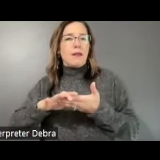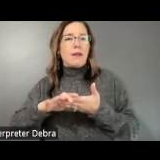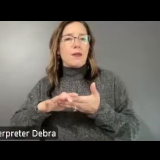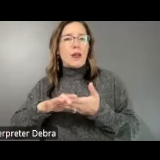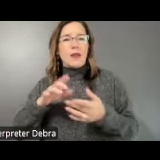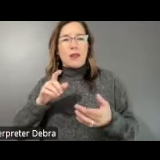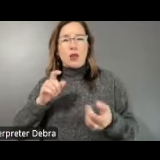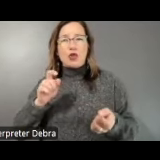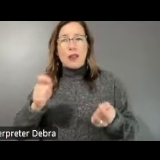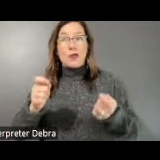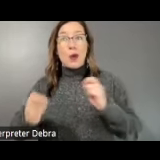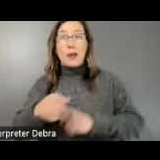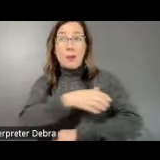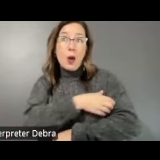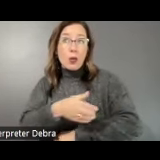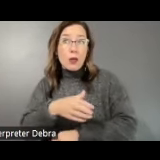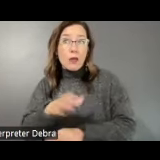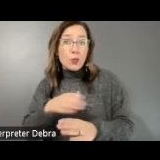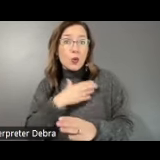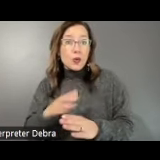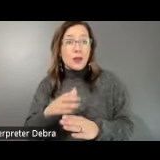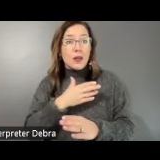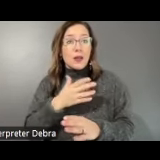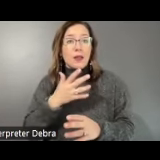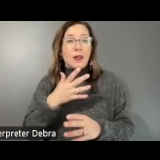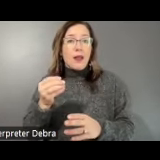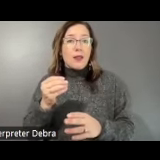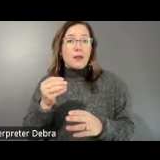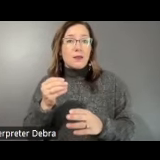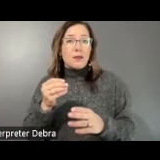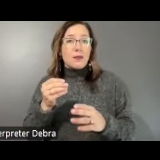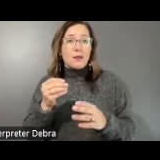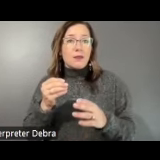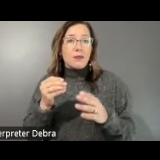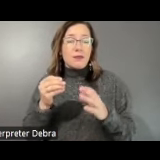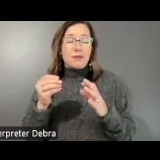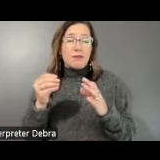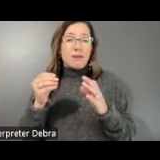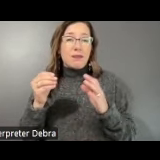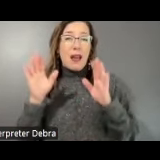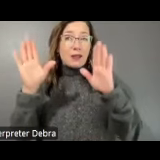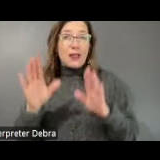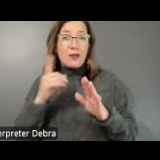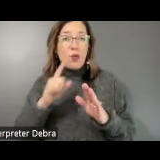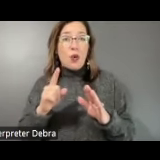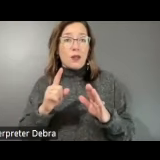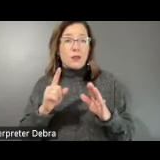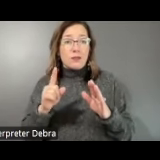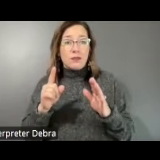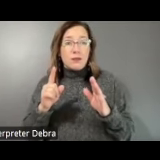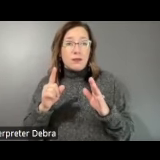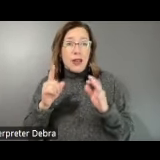power of music and arts education for youth and for society in general. Thank you. Thank you so